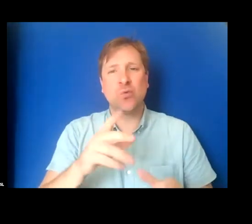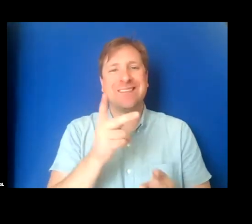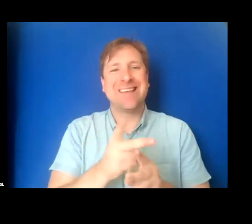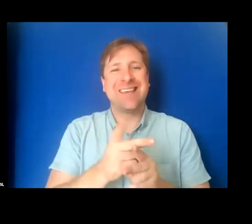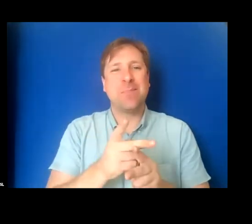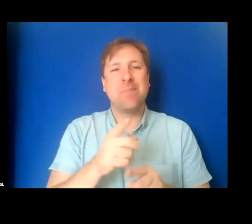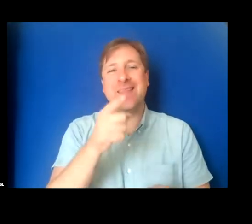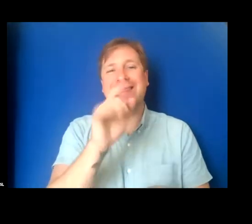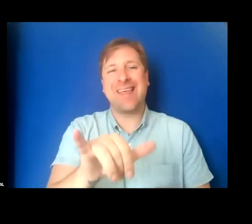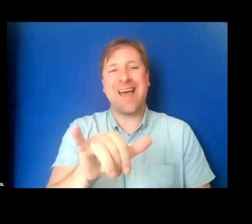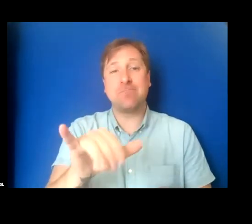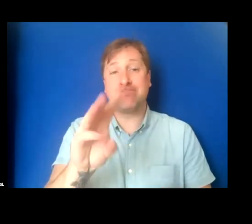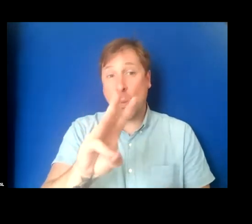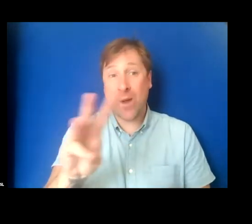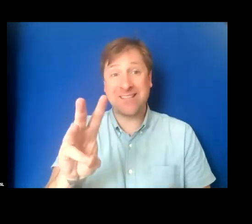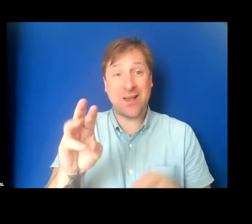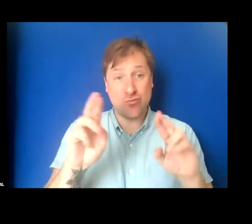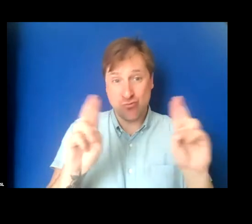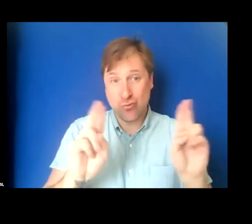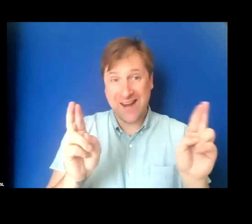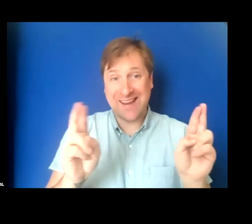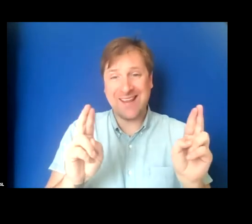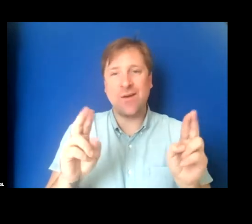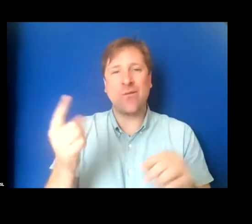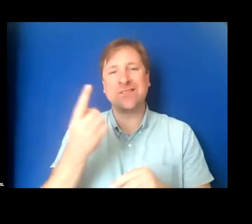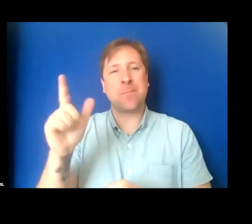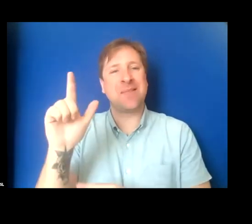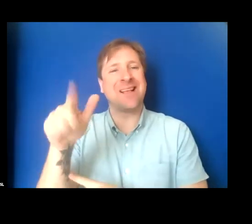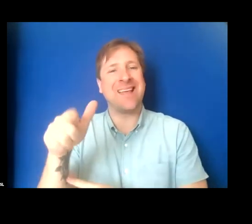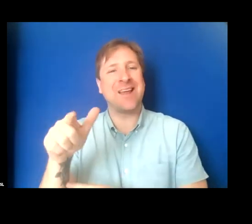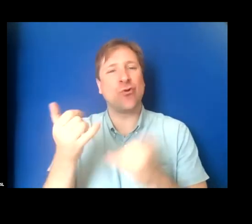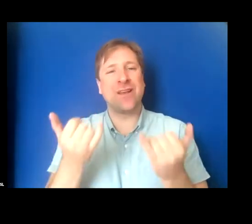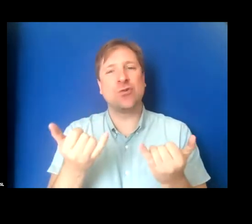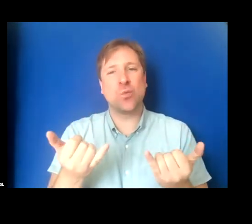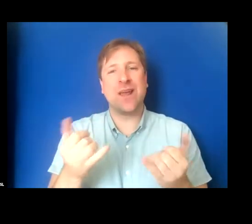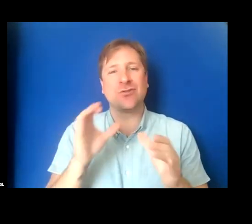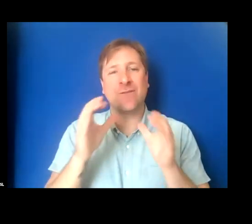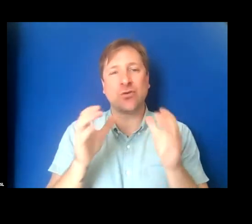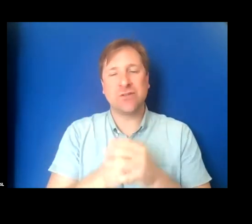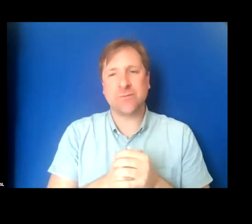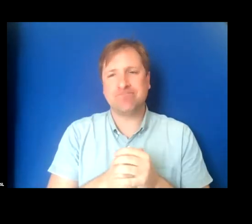handy for something that I'll be introducing later in today's conversation.